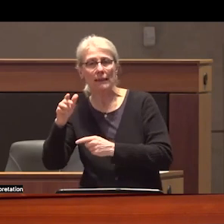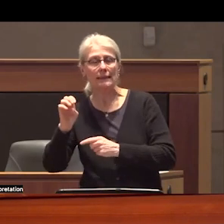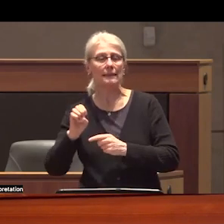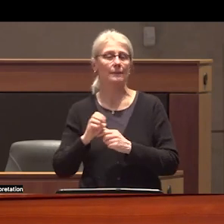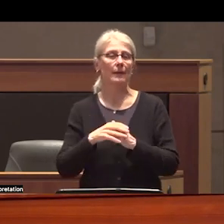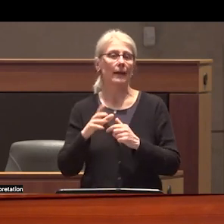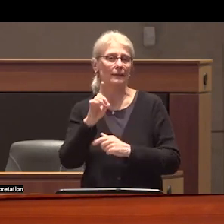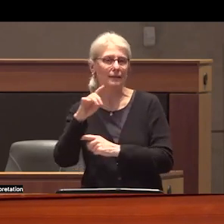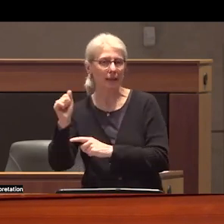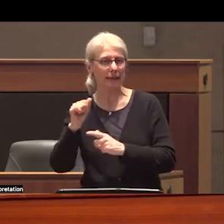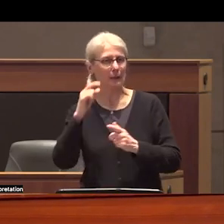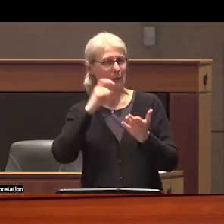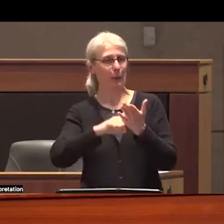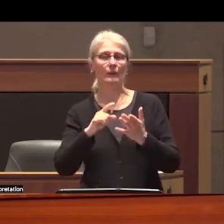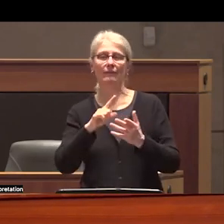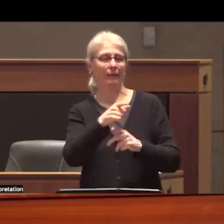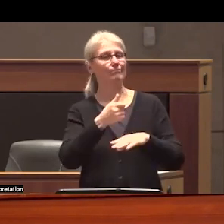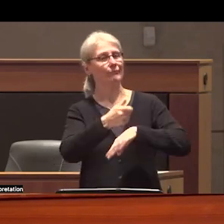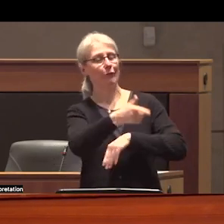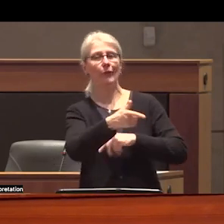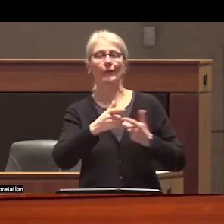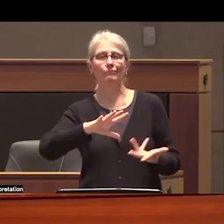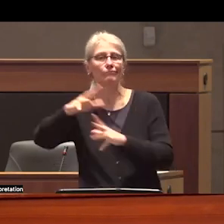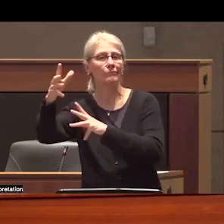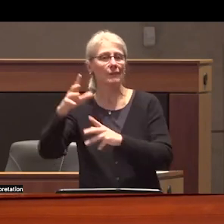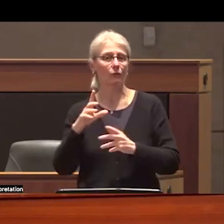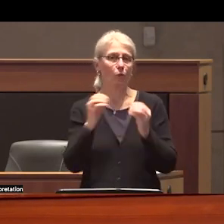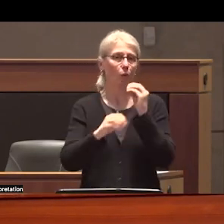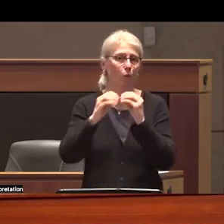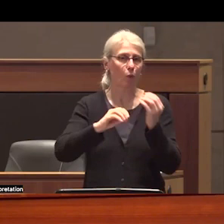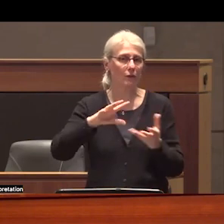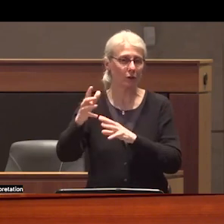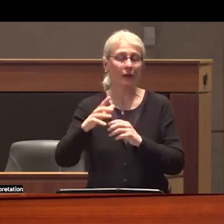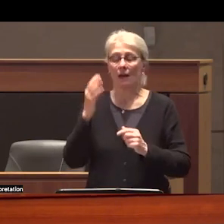and social decline crime and social disorder and economic hardship so I realize I'm running out of